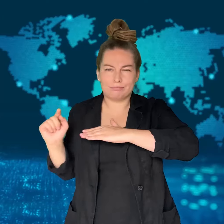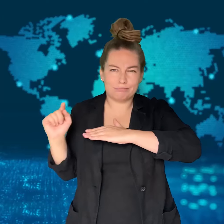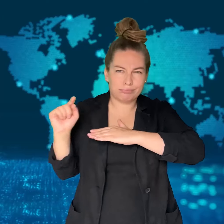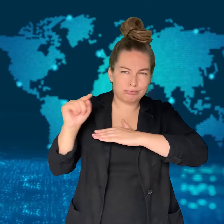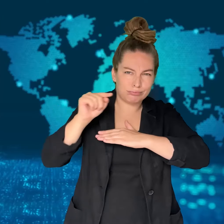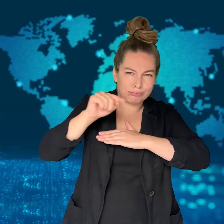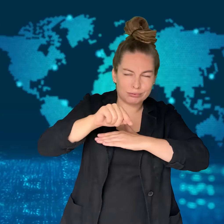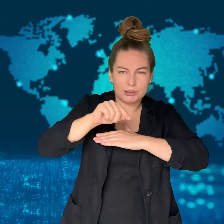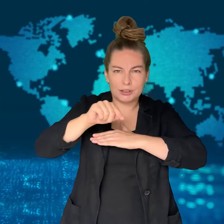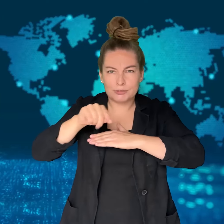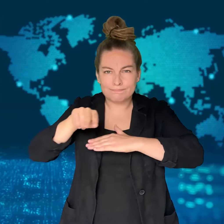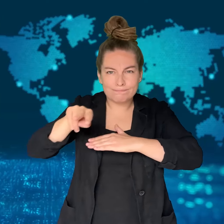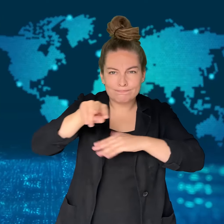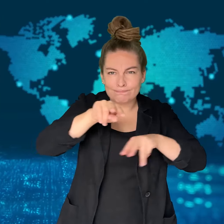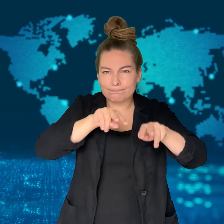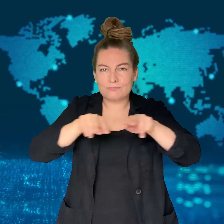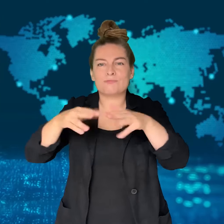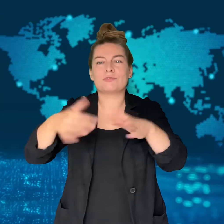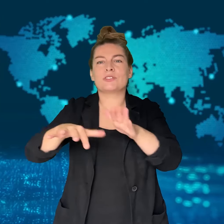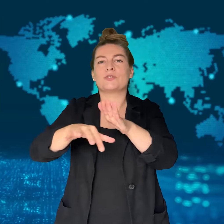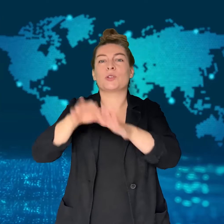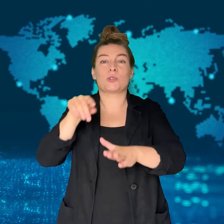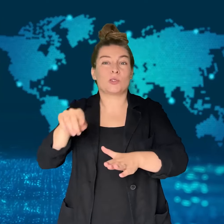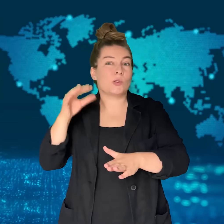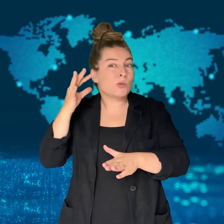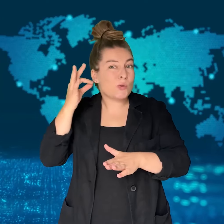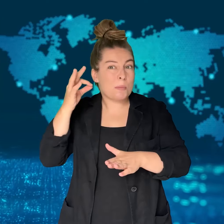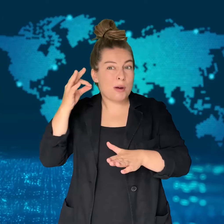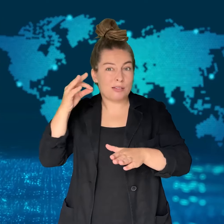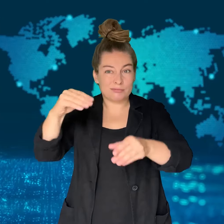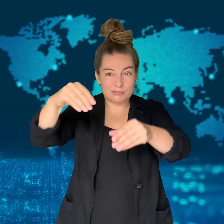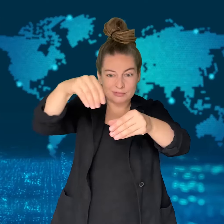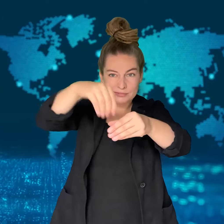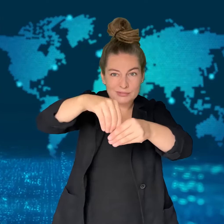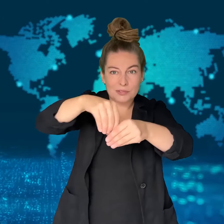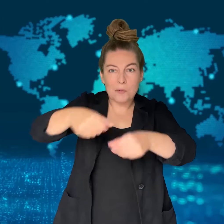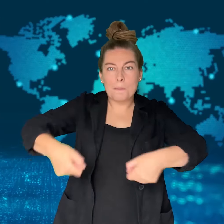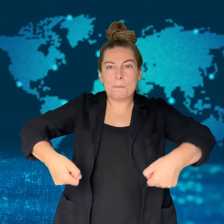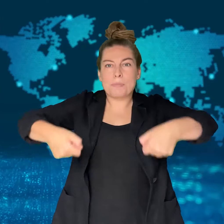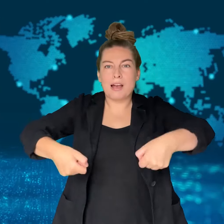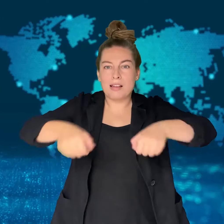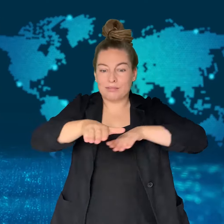in the machinery used to move baggage to